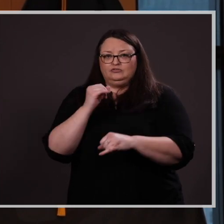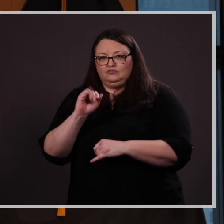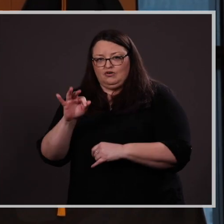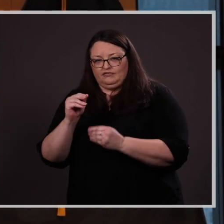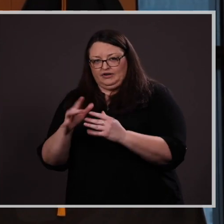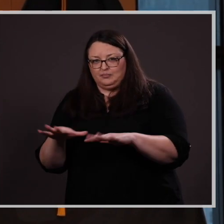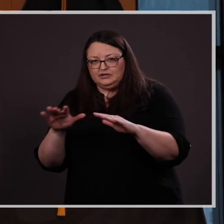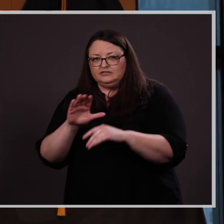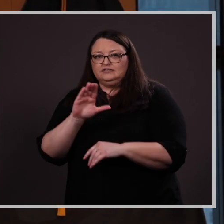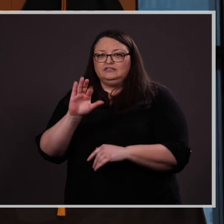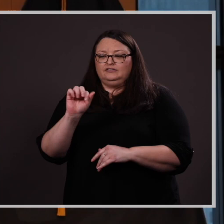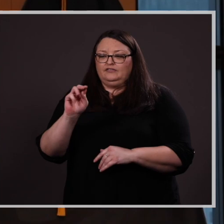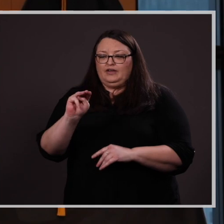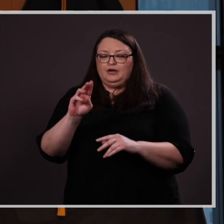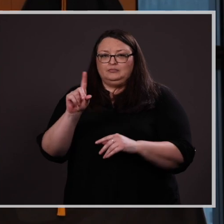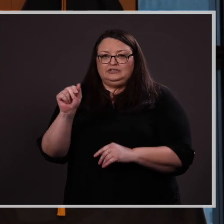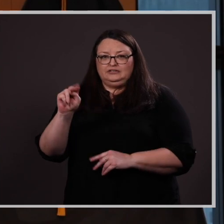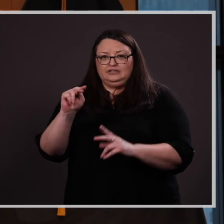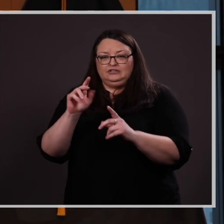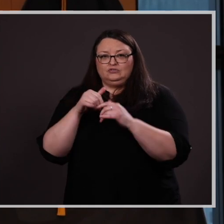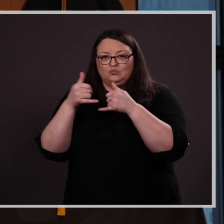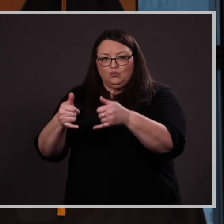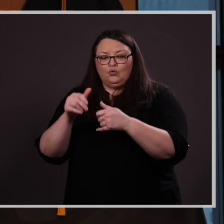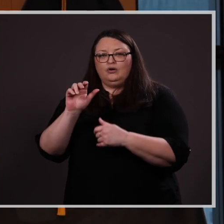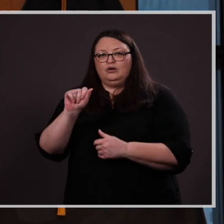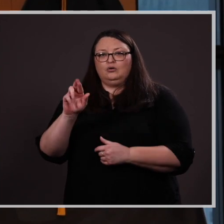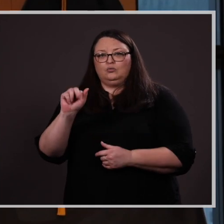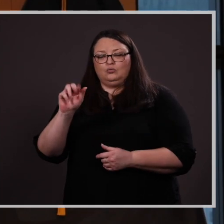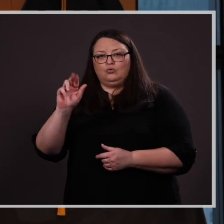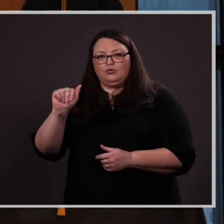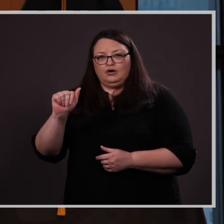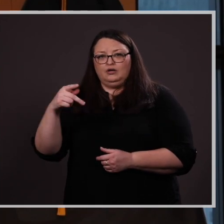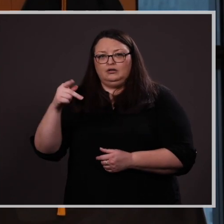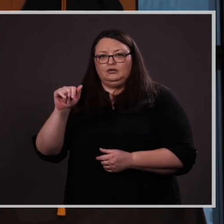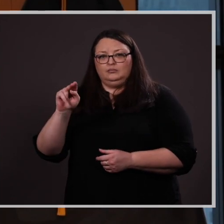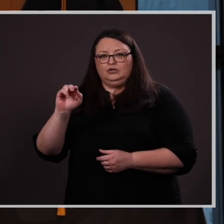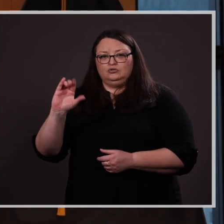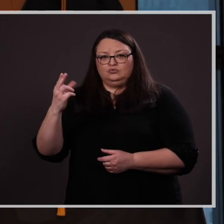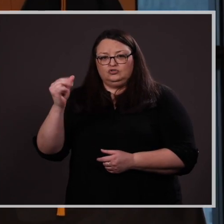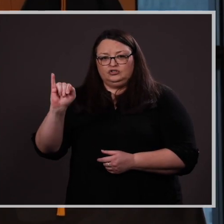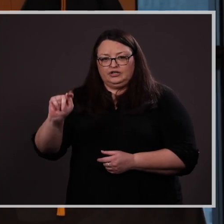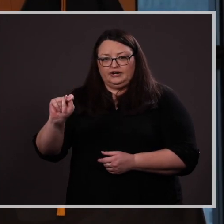The CFAM Dean’s Award recipient is Aurora Pilachai of Writer’s Workshop in the Schools